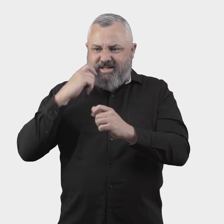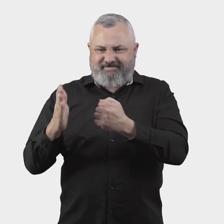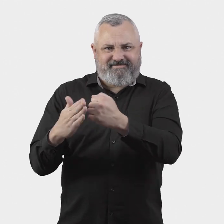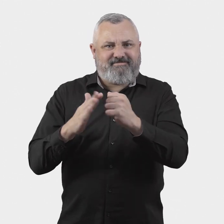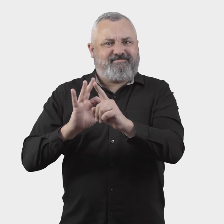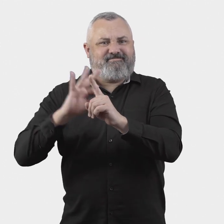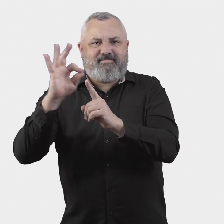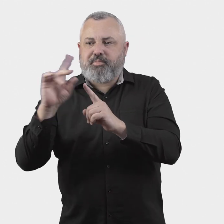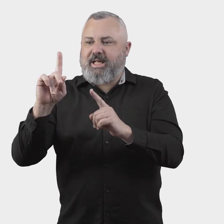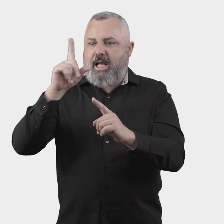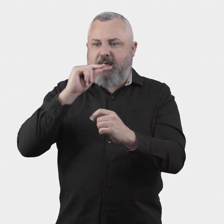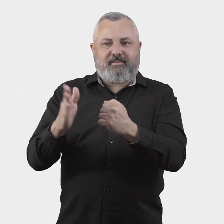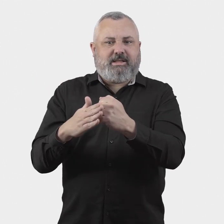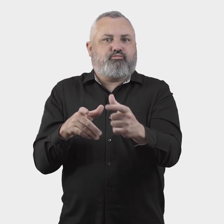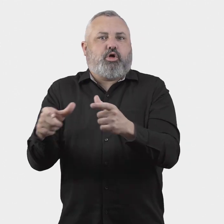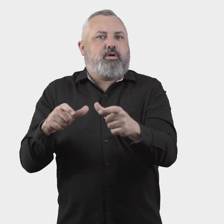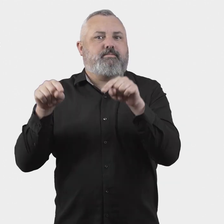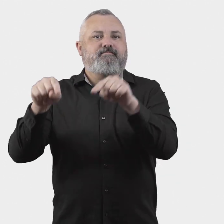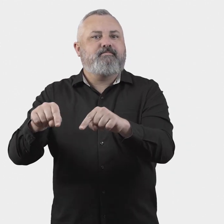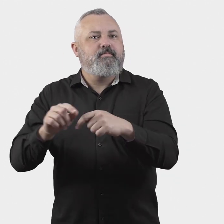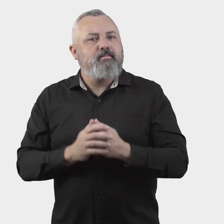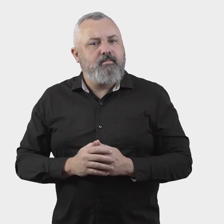sources of cancellations and delays within their control.